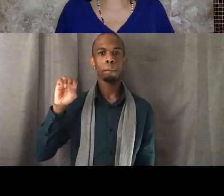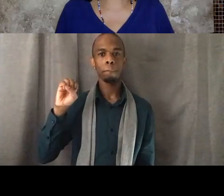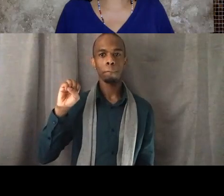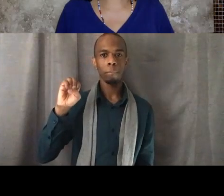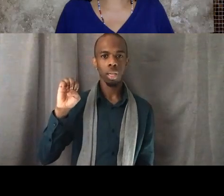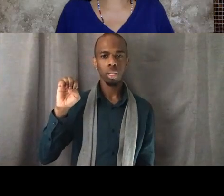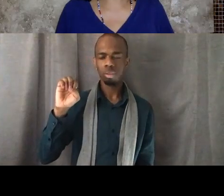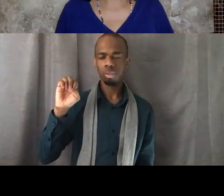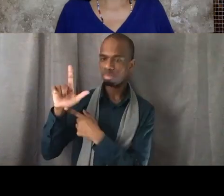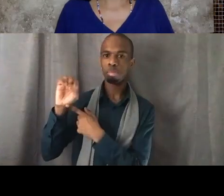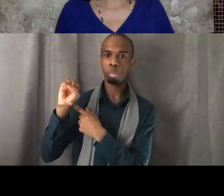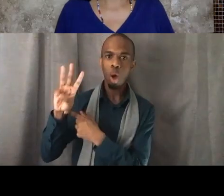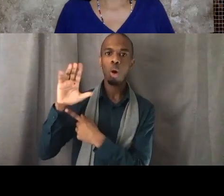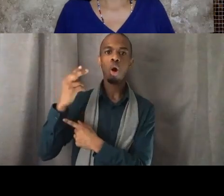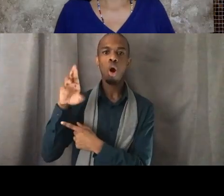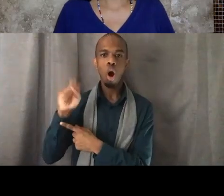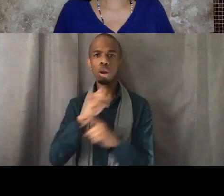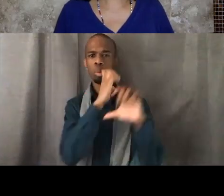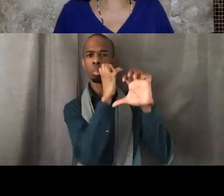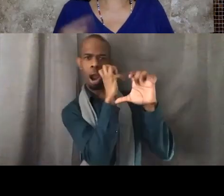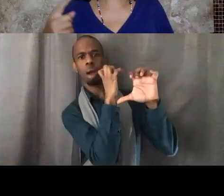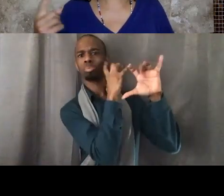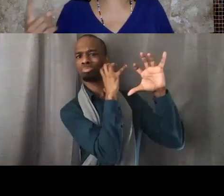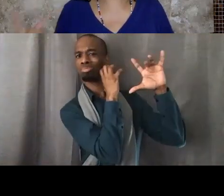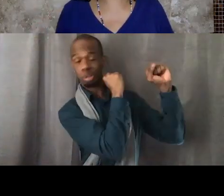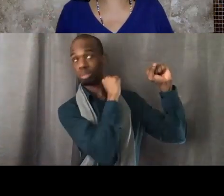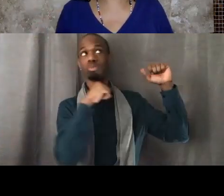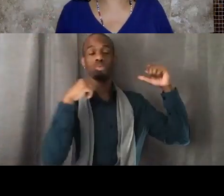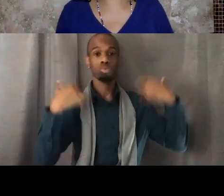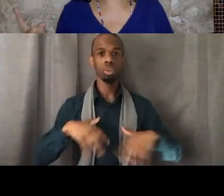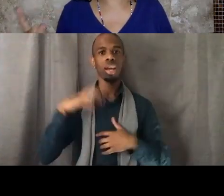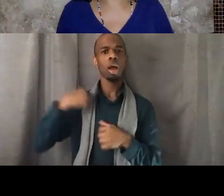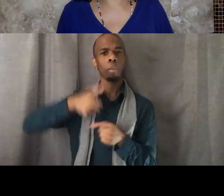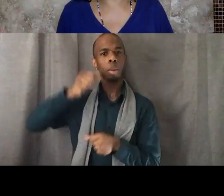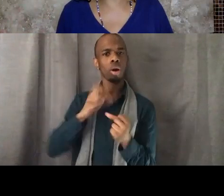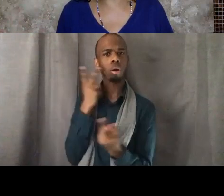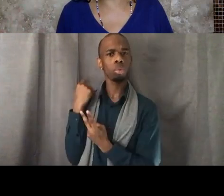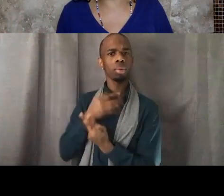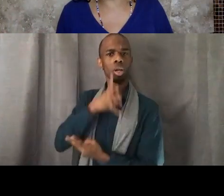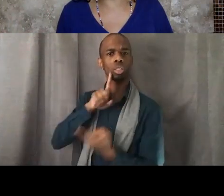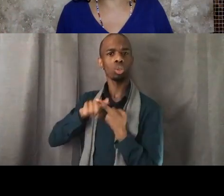I remember talking to this young sister who was about 19 years old,